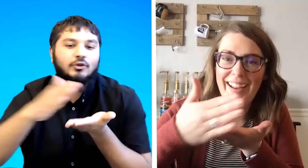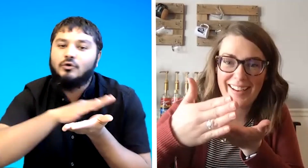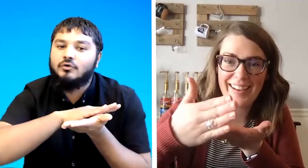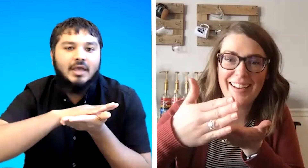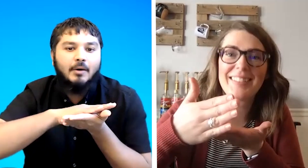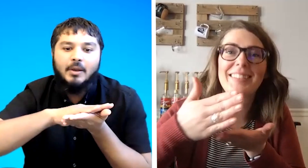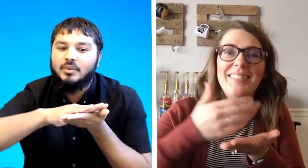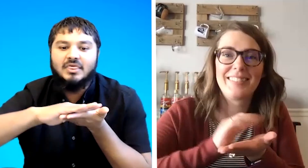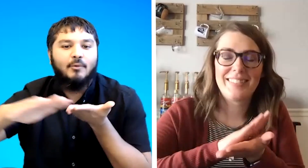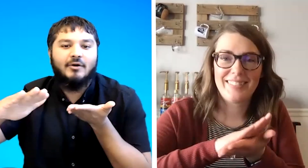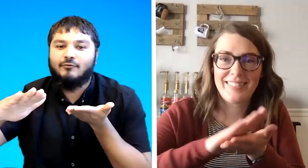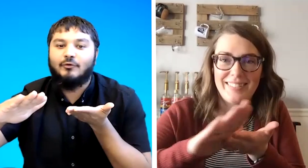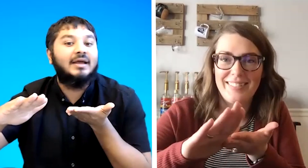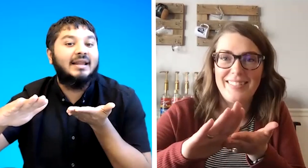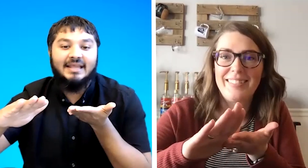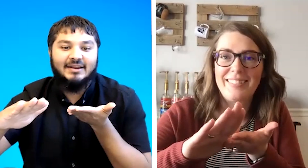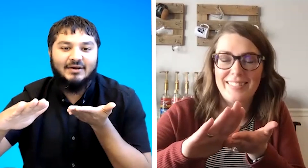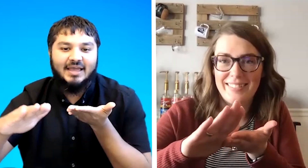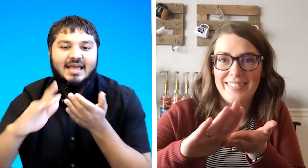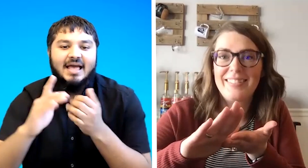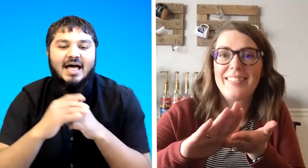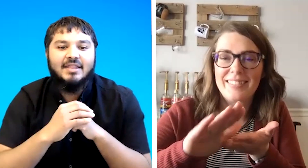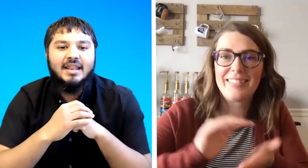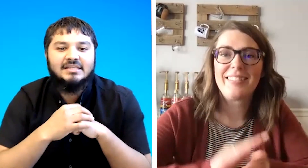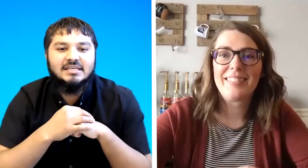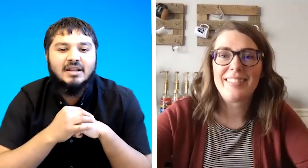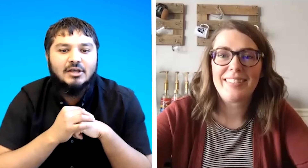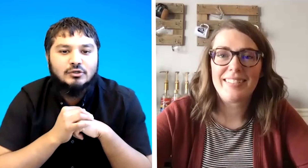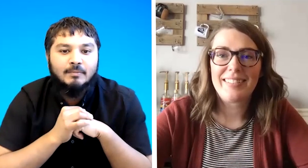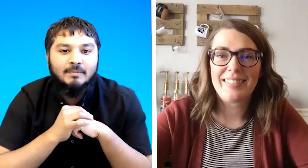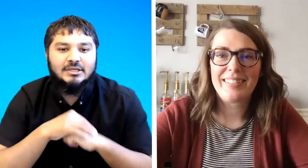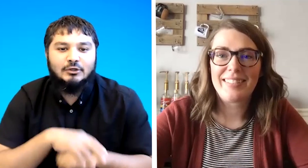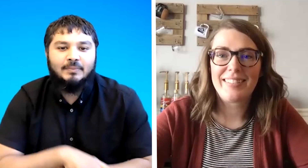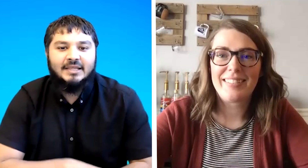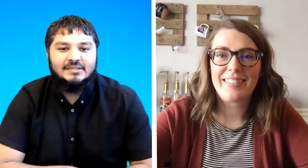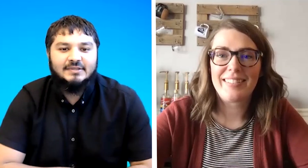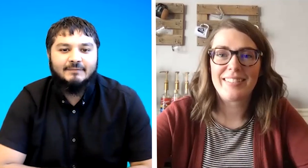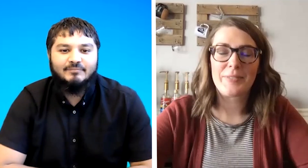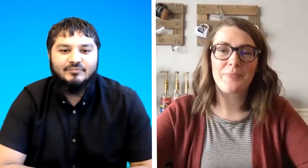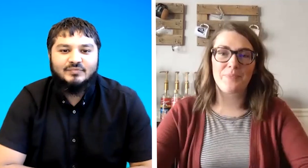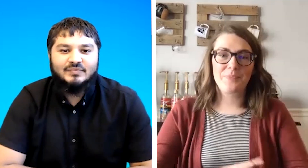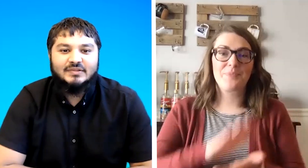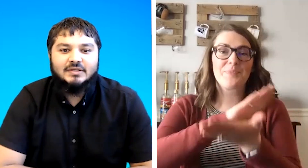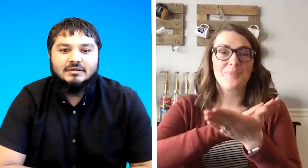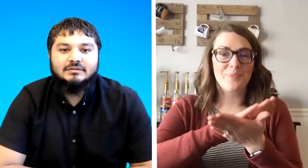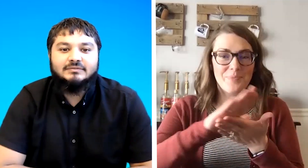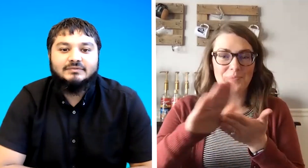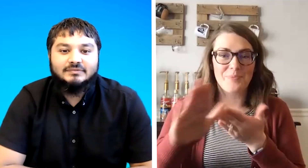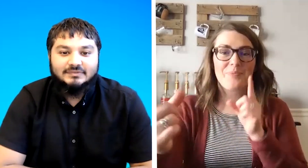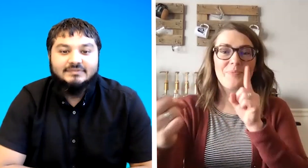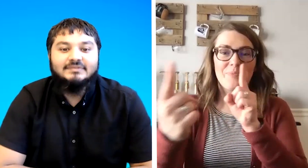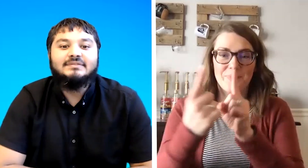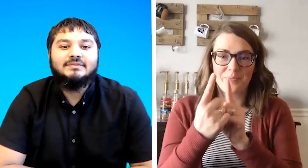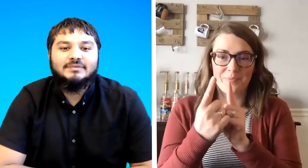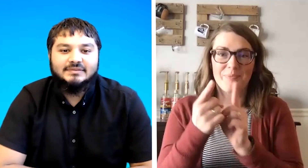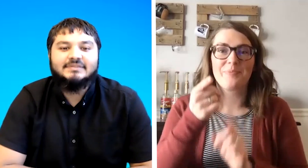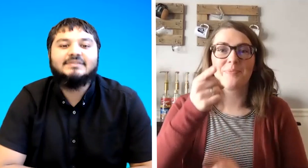you could get away with that one for clean okay and let's see nice to meet you please